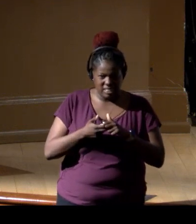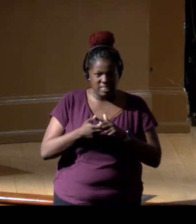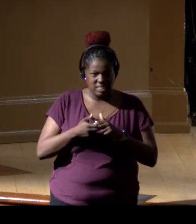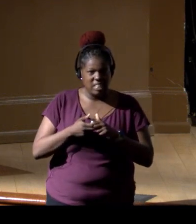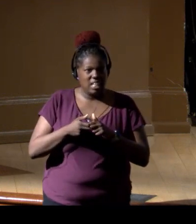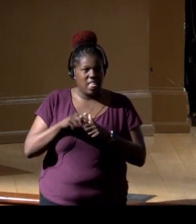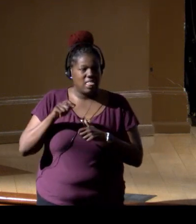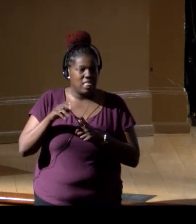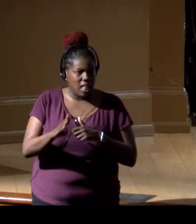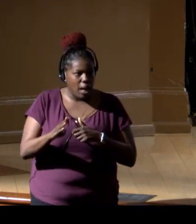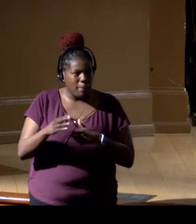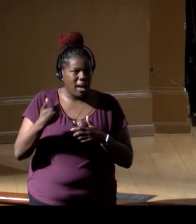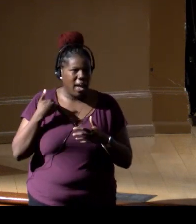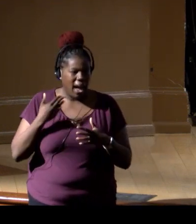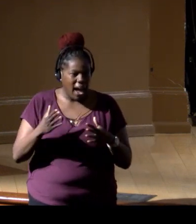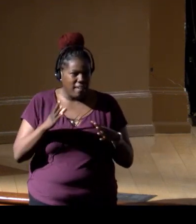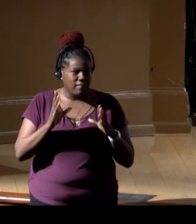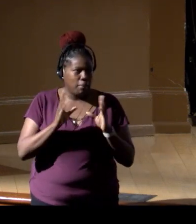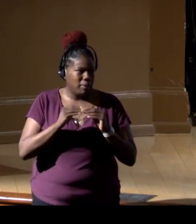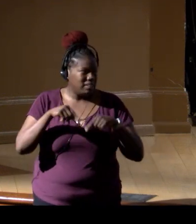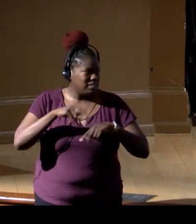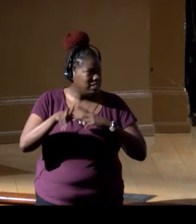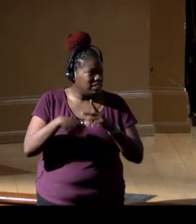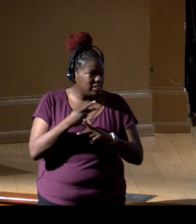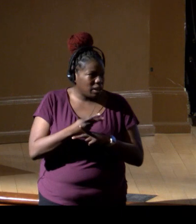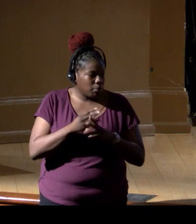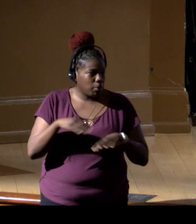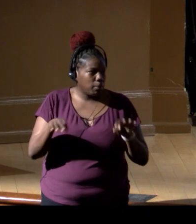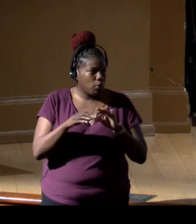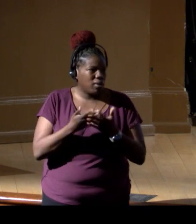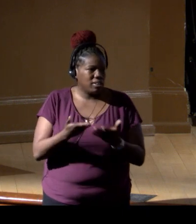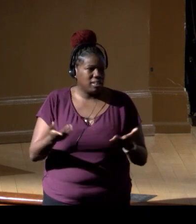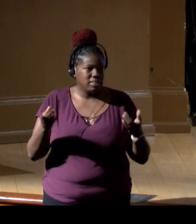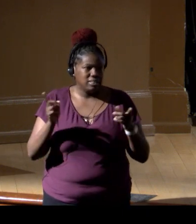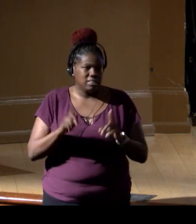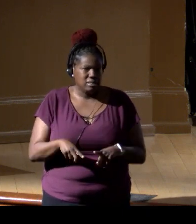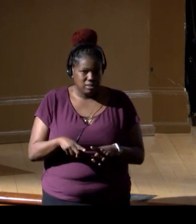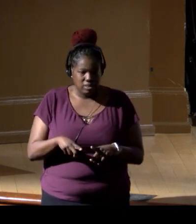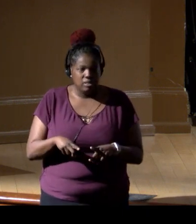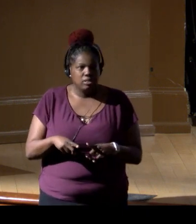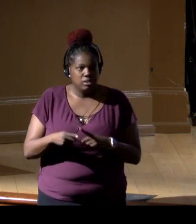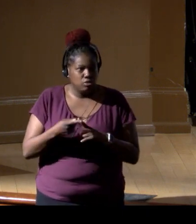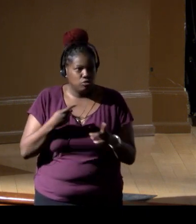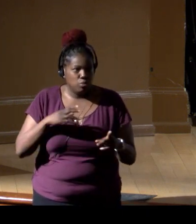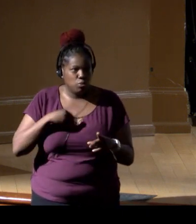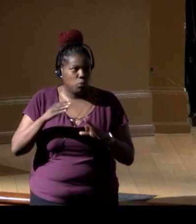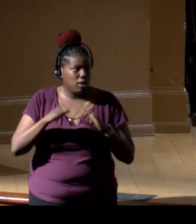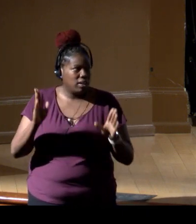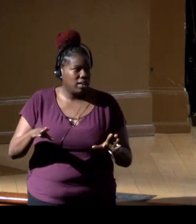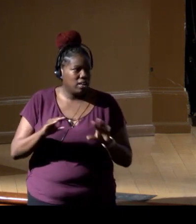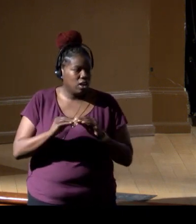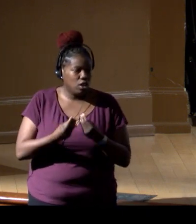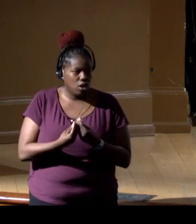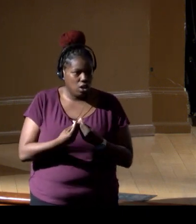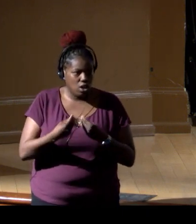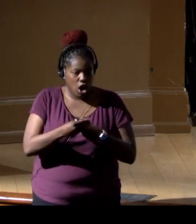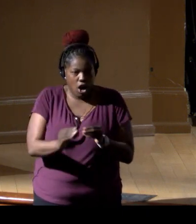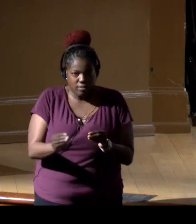with all of these really important things going on in the, coming out of White House Office of Science and Technology Policy.